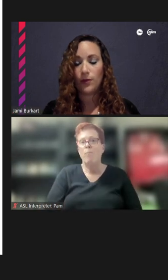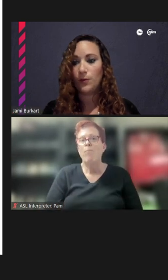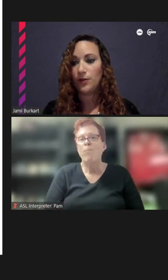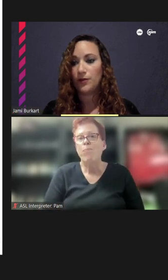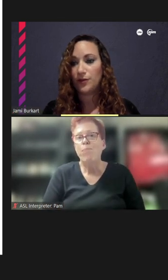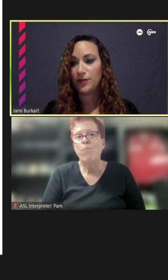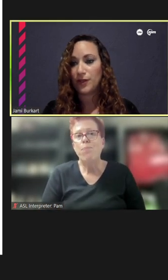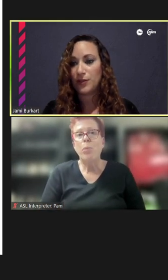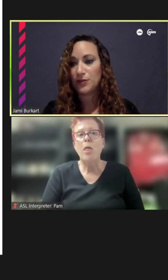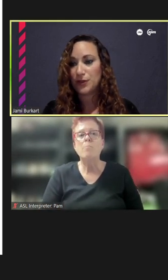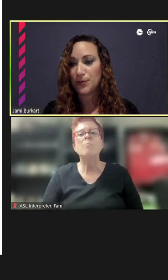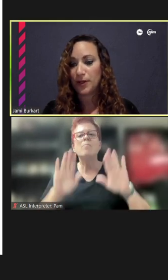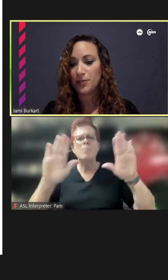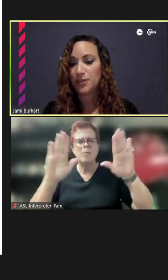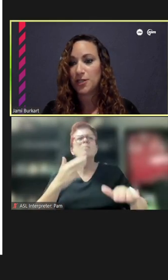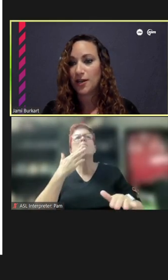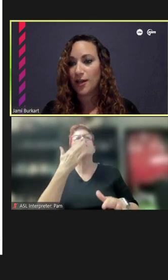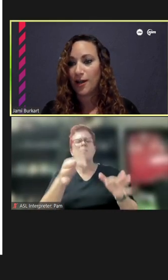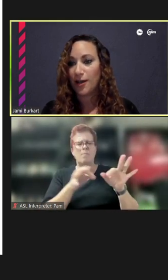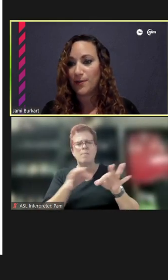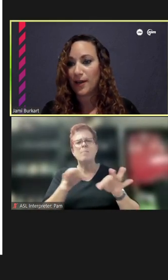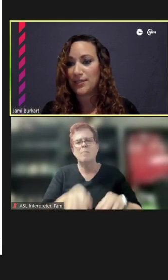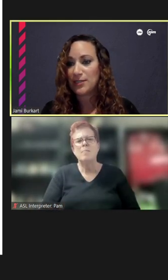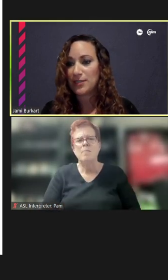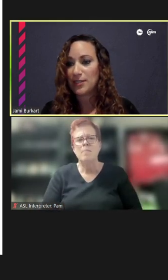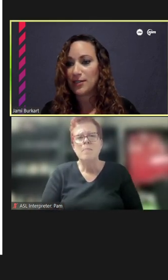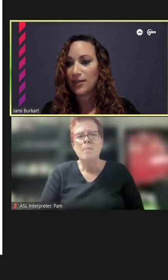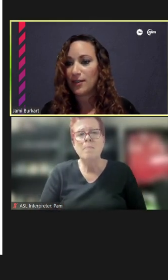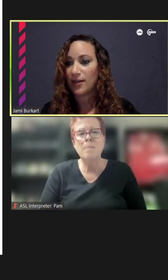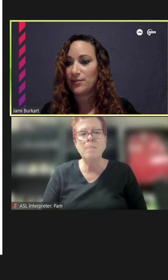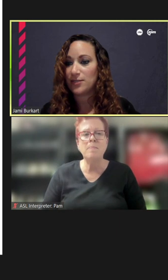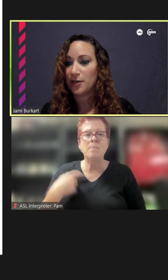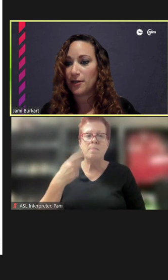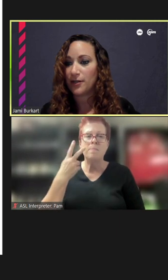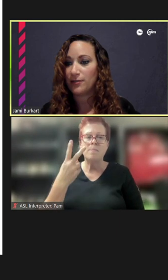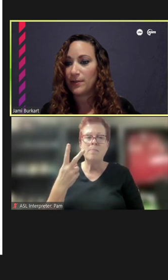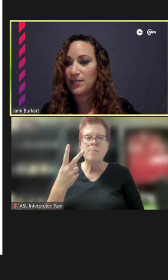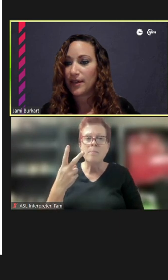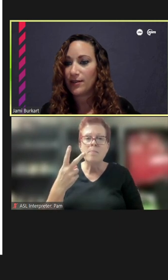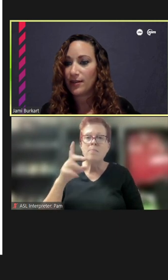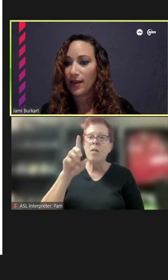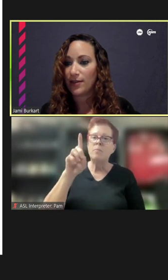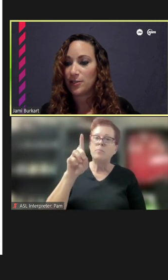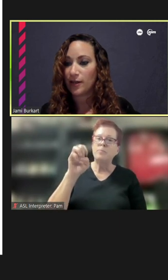Wonderful. Thank you so much. I see that Derek Limoseth has their